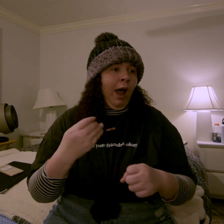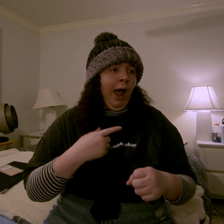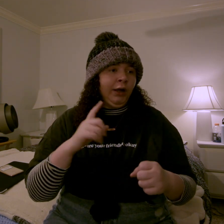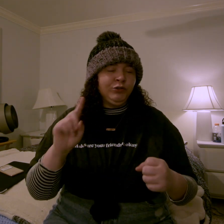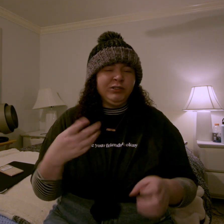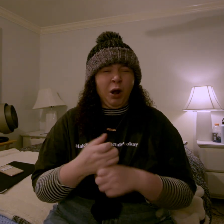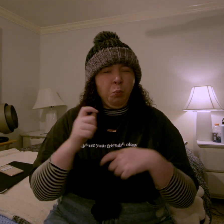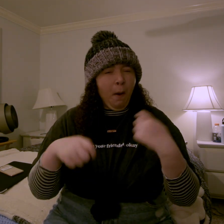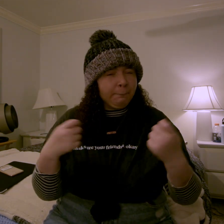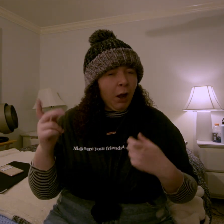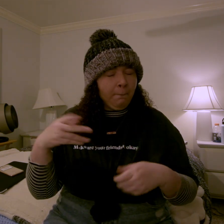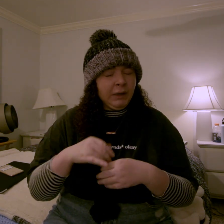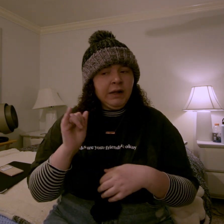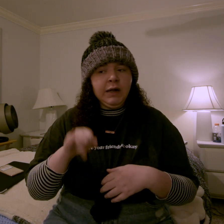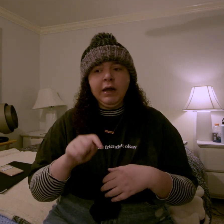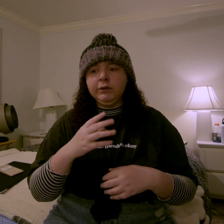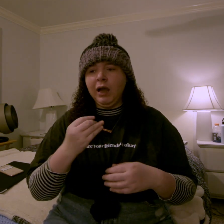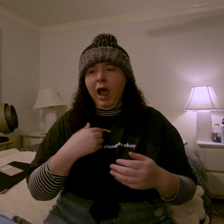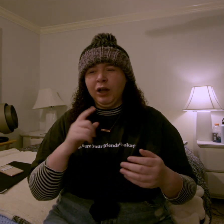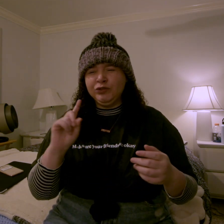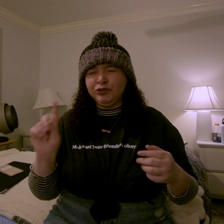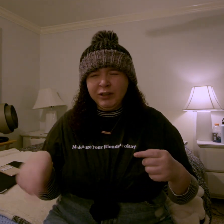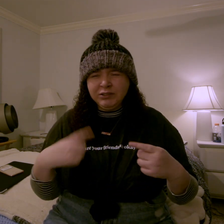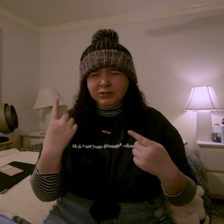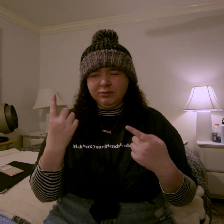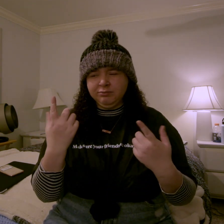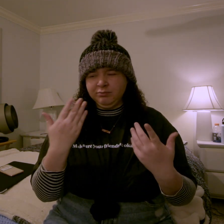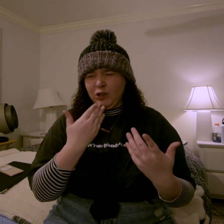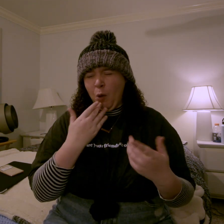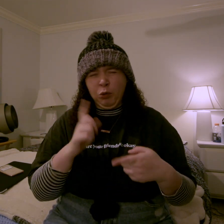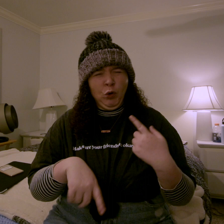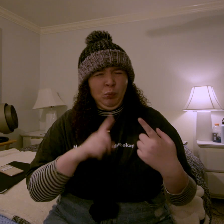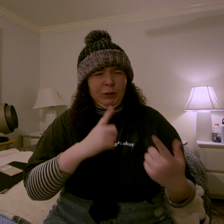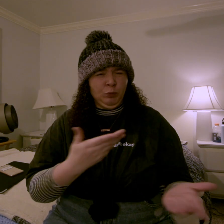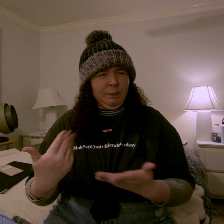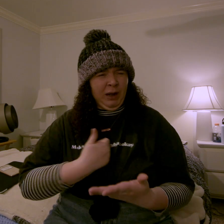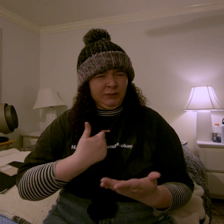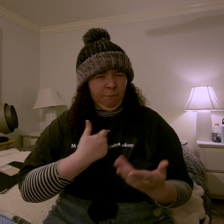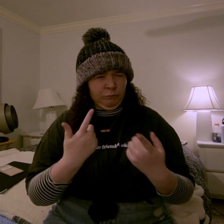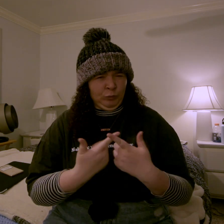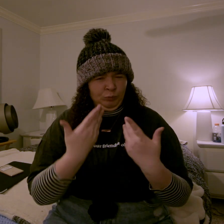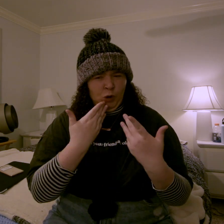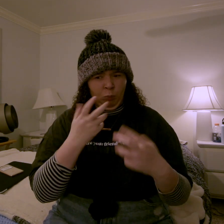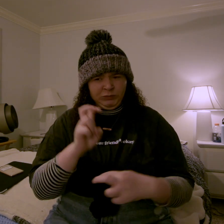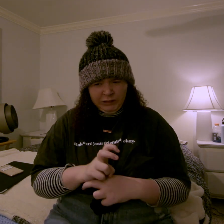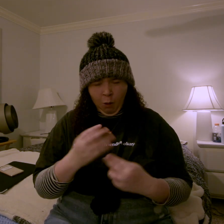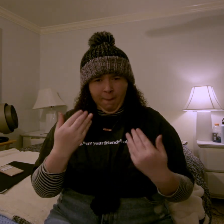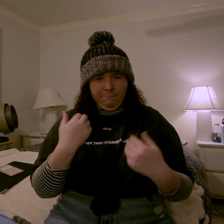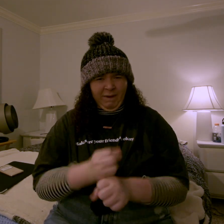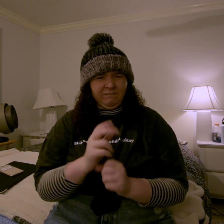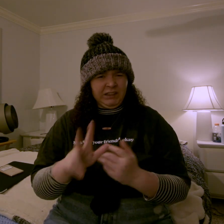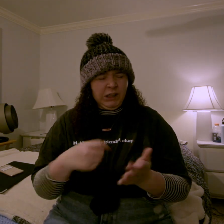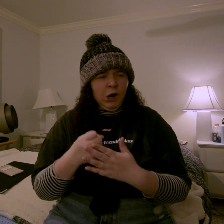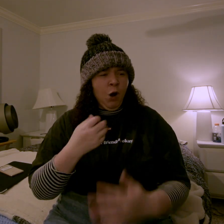i just got wrapped up in it. i couldn't really bring myself to sit down and make videos